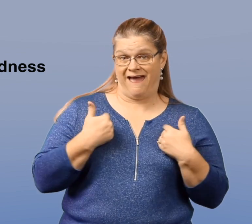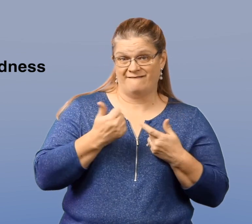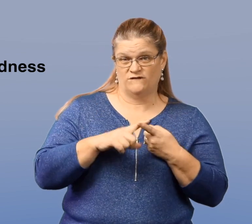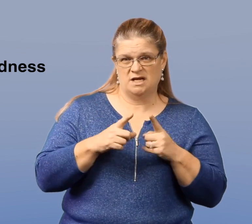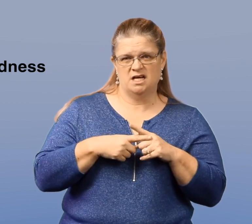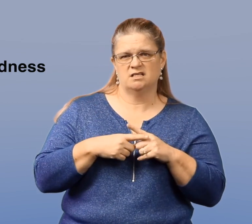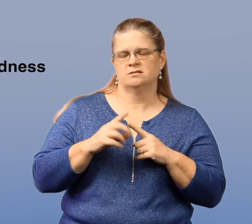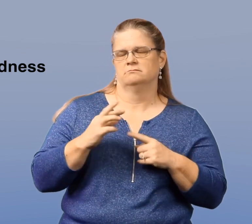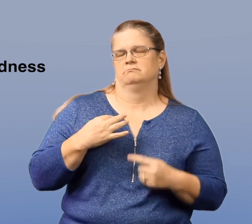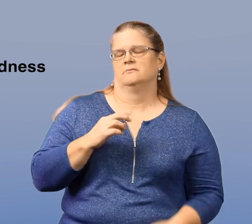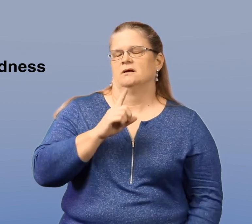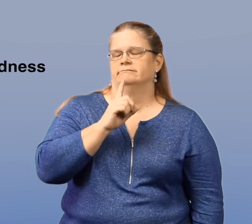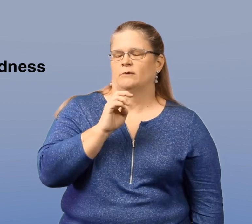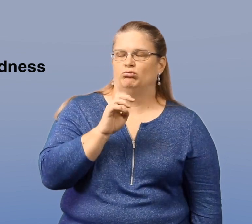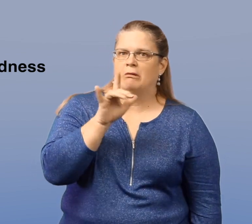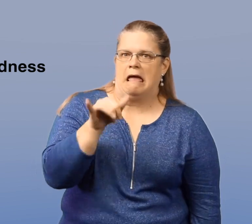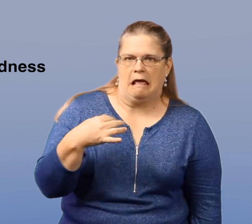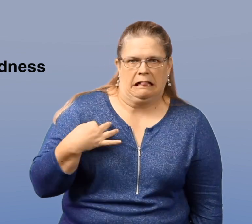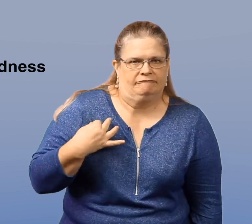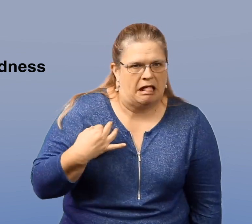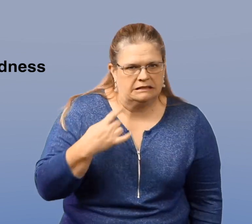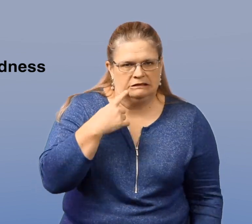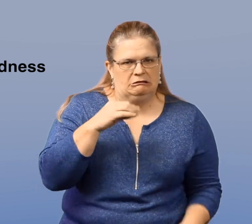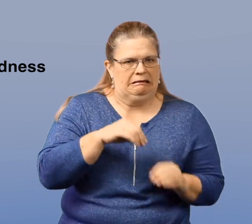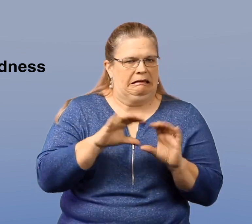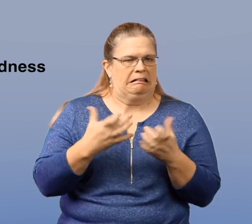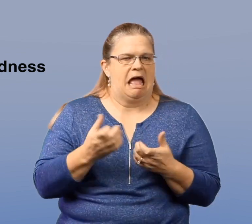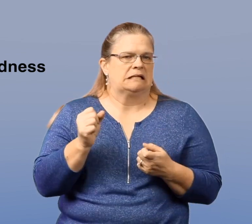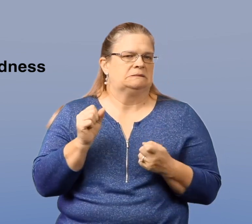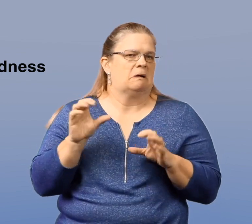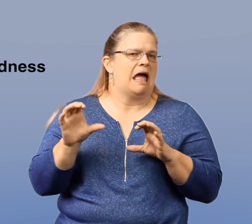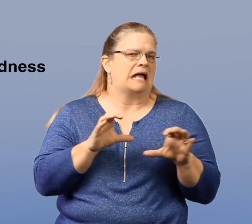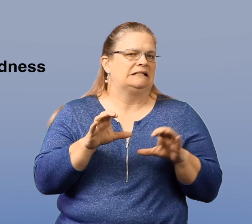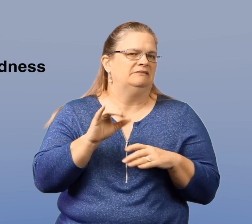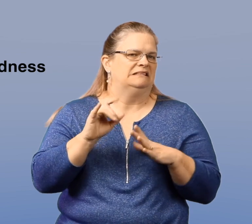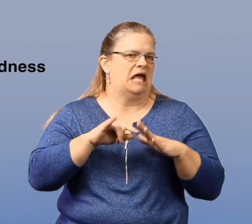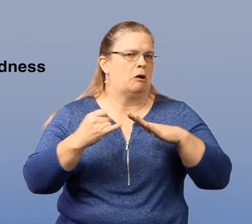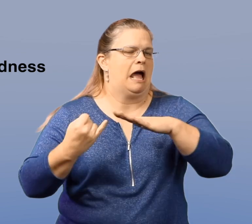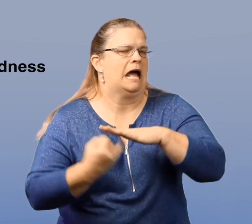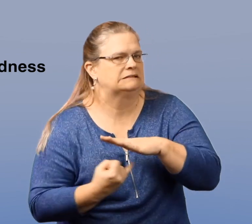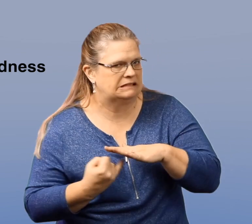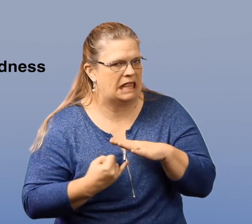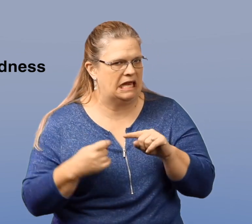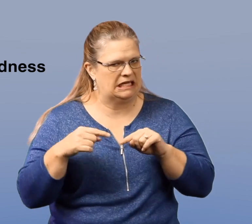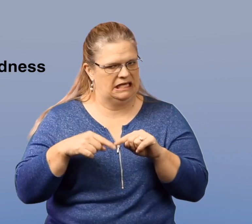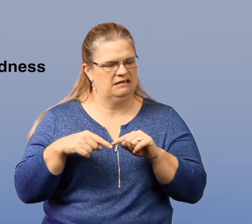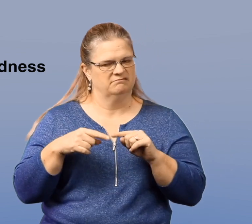For those students who do not really volunteer themselves in class activities or choose